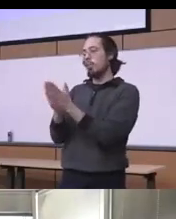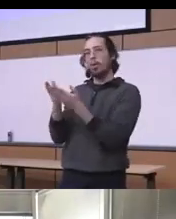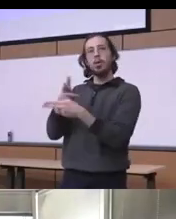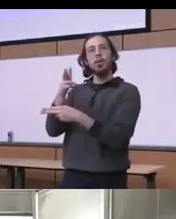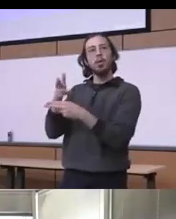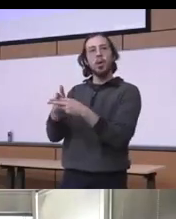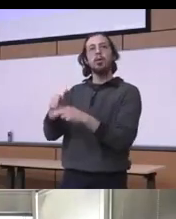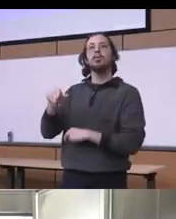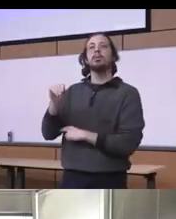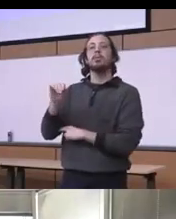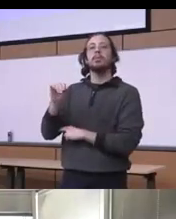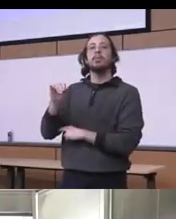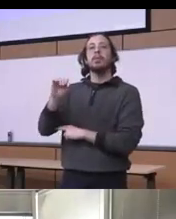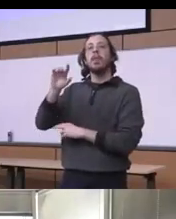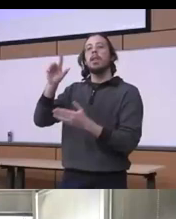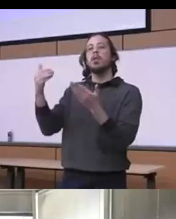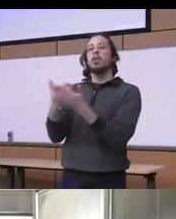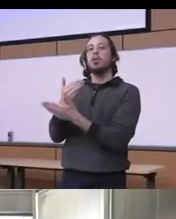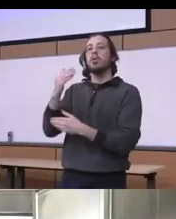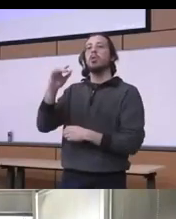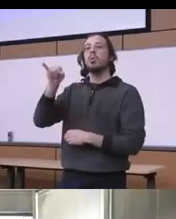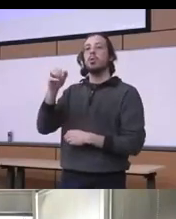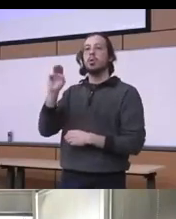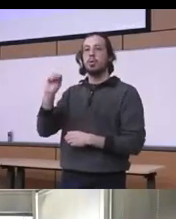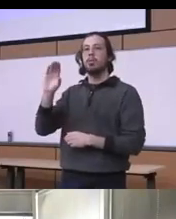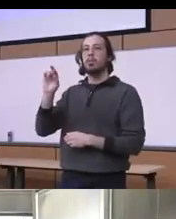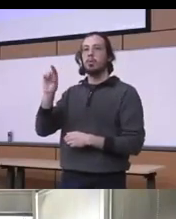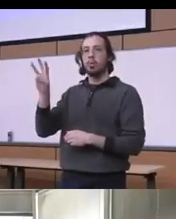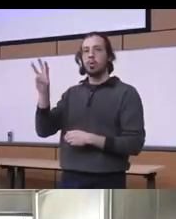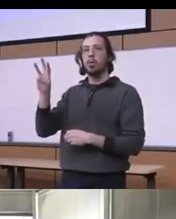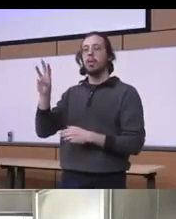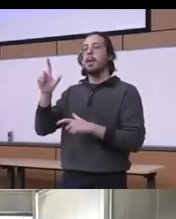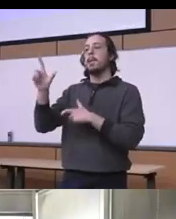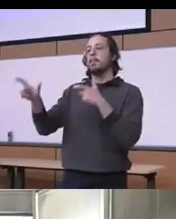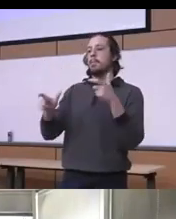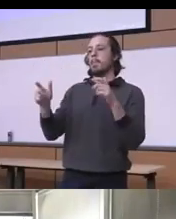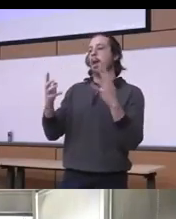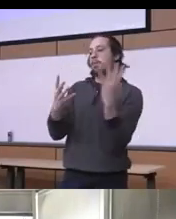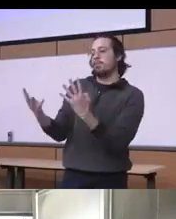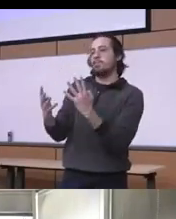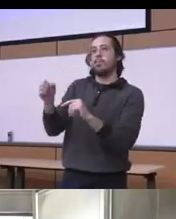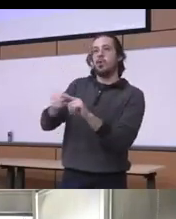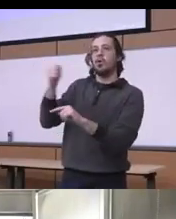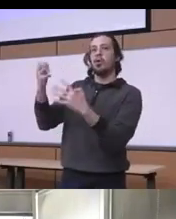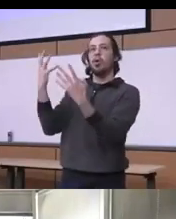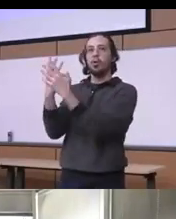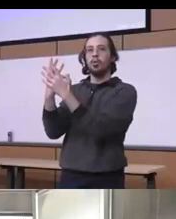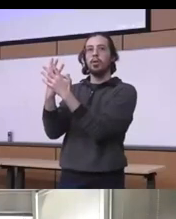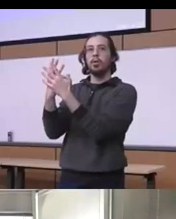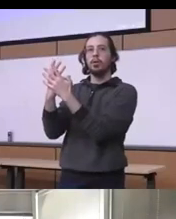Crow mass incarceration the age of color blindness and one of the codes is basically about really the